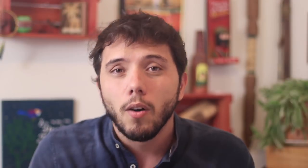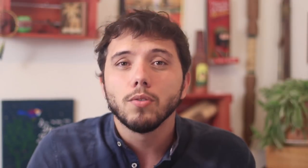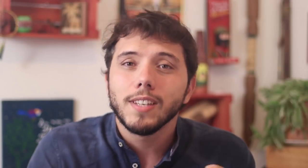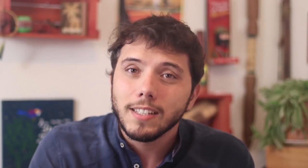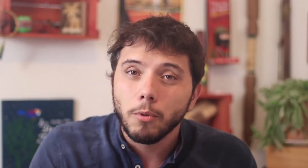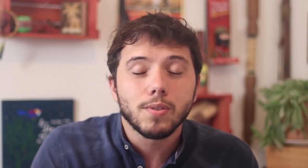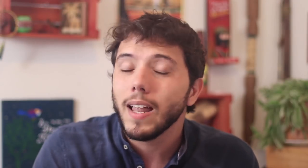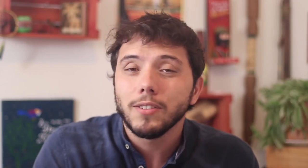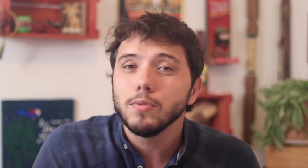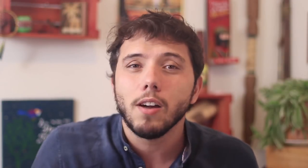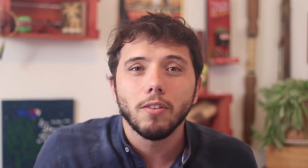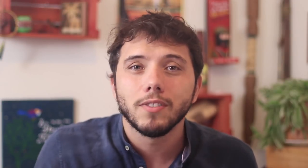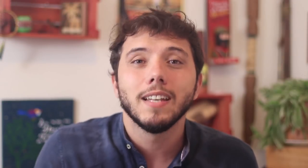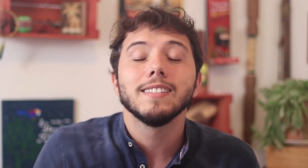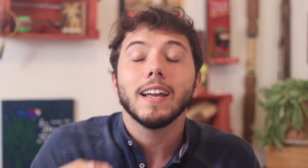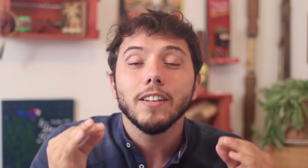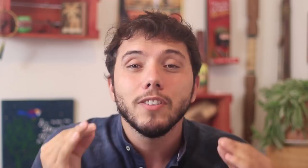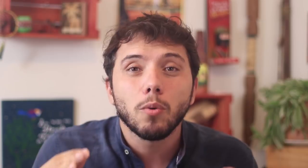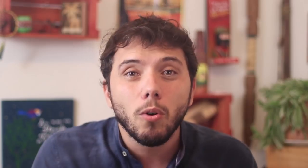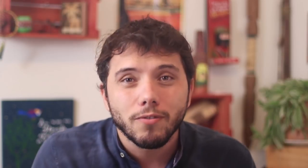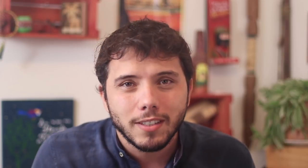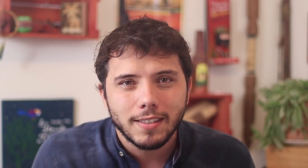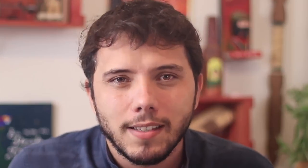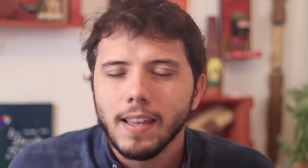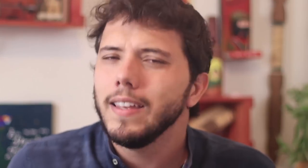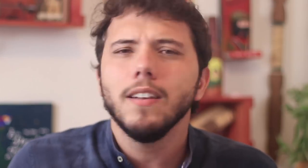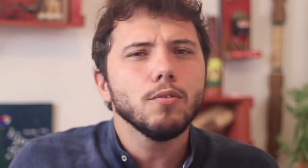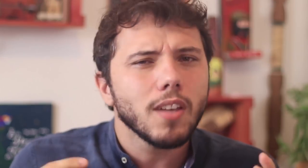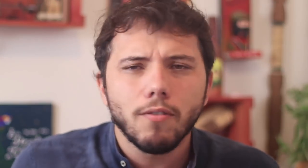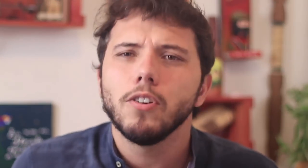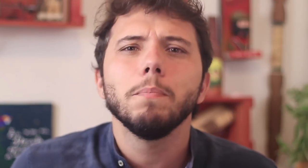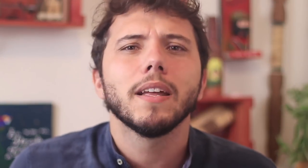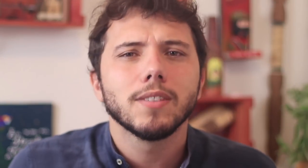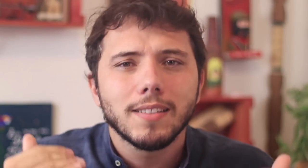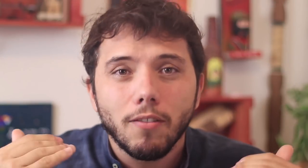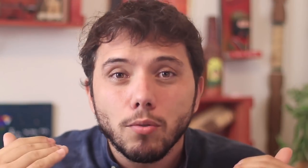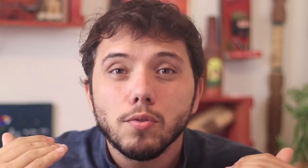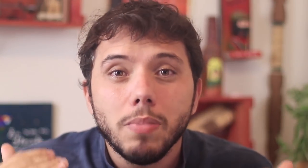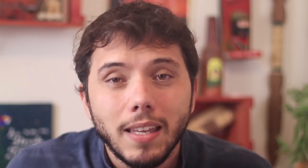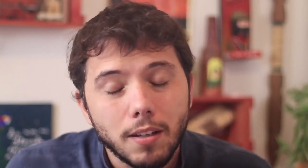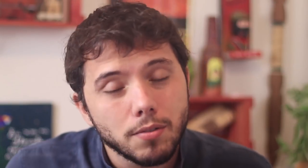So Bolsonaro didn't save lives. He sacrificed lives. And he didn't save jobs, he saved the super rich.